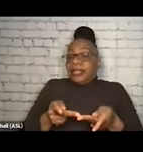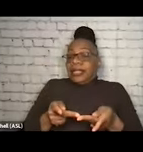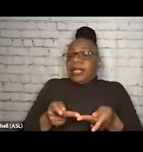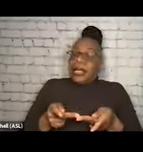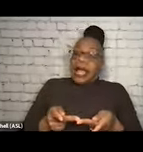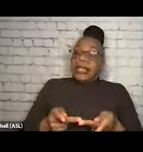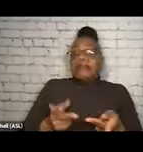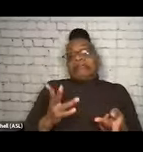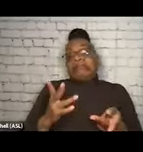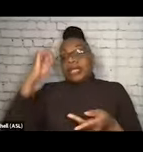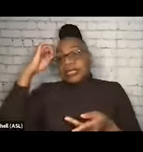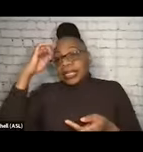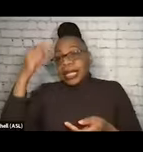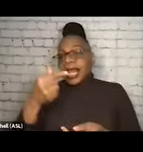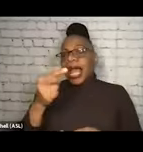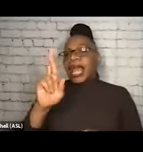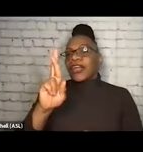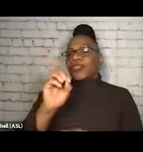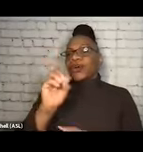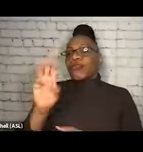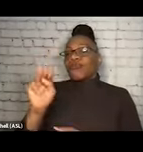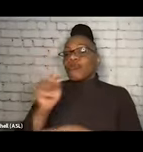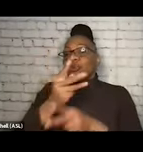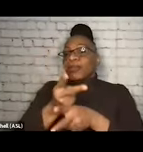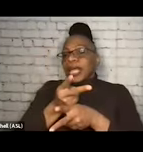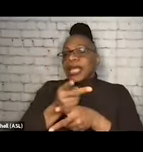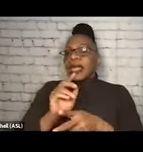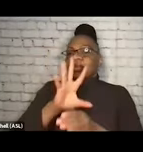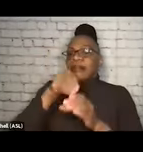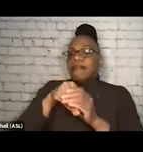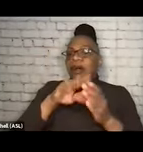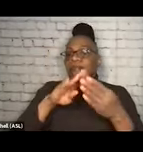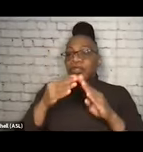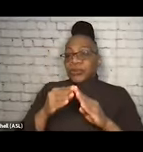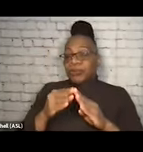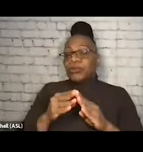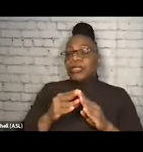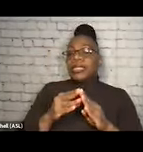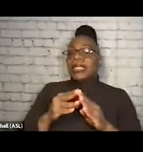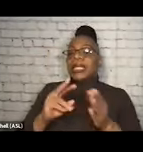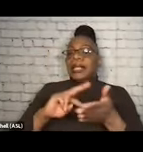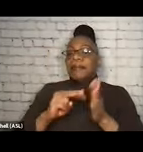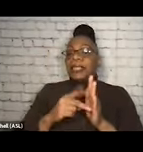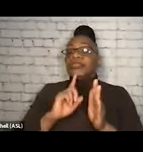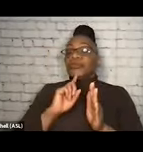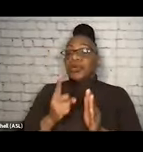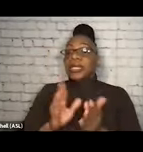if you're in a community where xylazine is present? And I think that's, you know, becoming increasingly common.